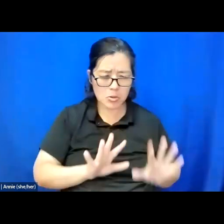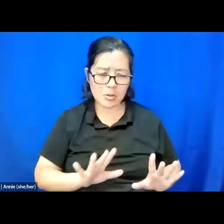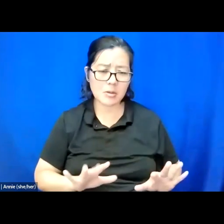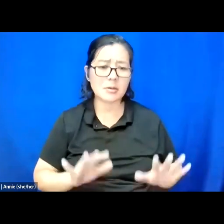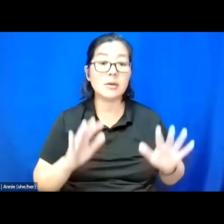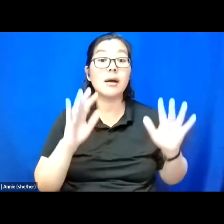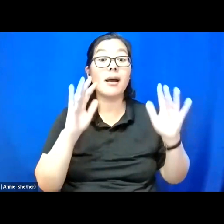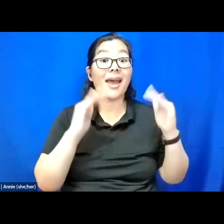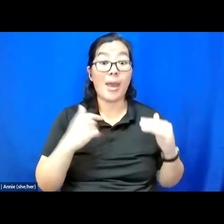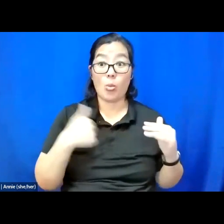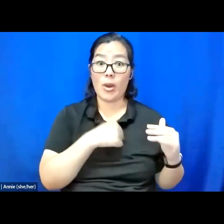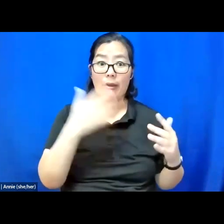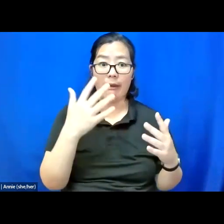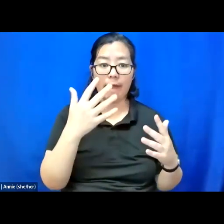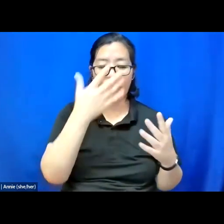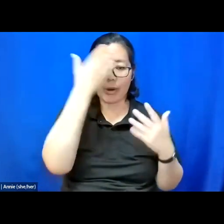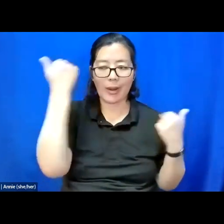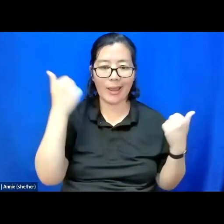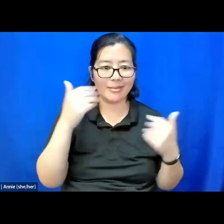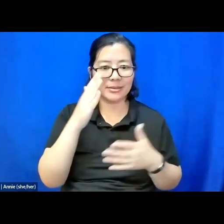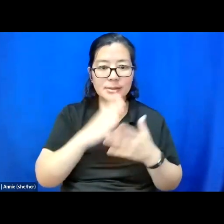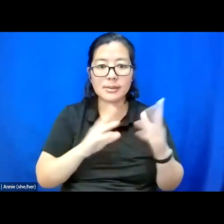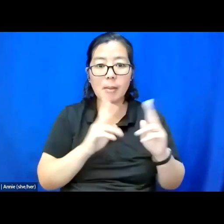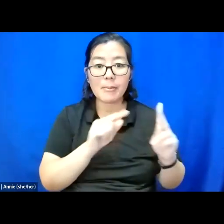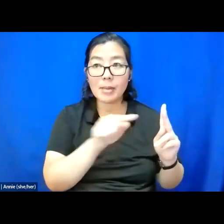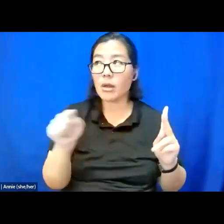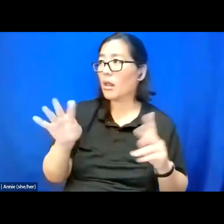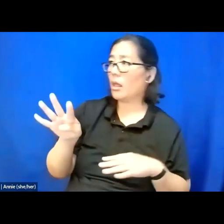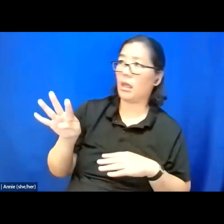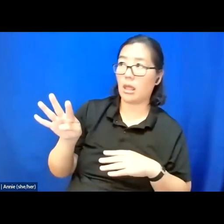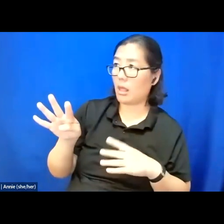And we forget that some people, for some people, the people who --